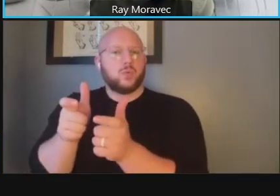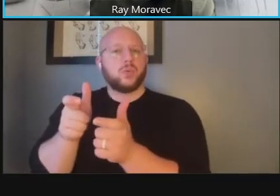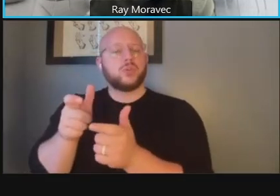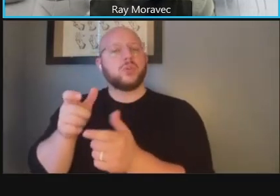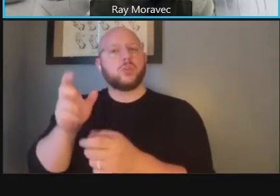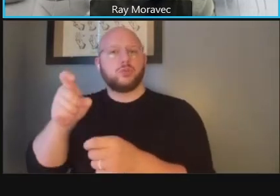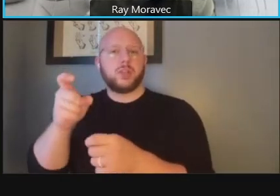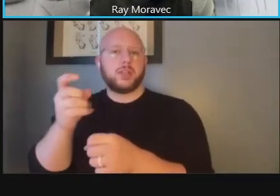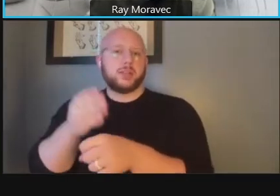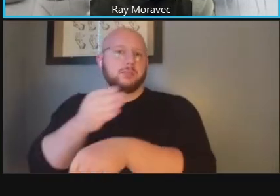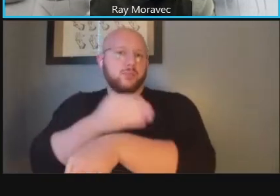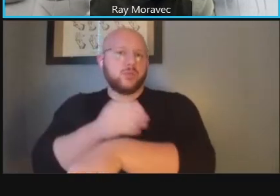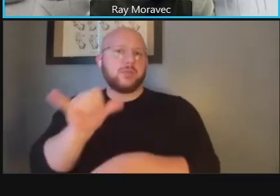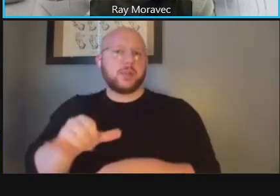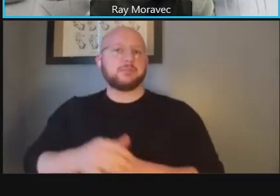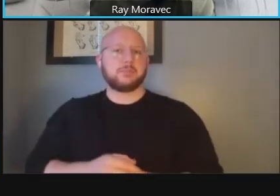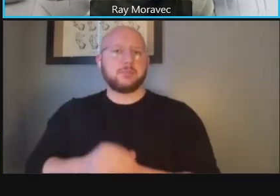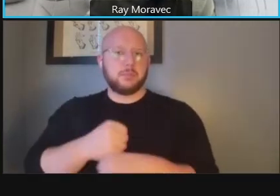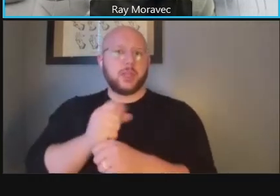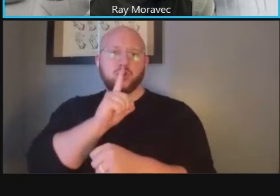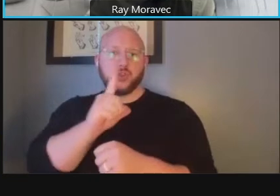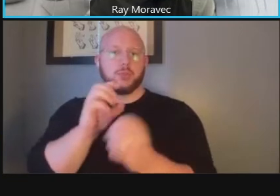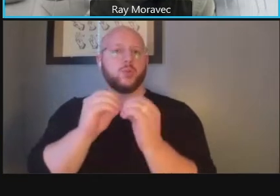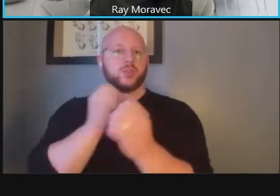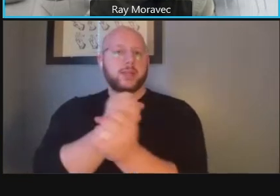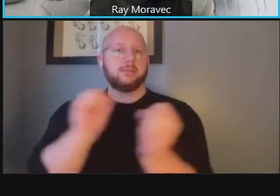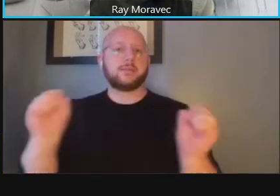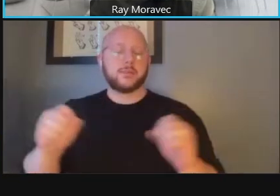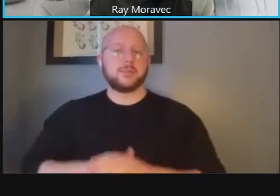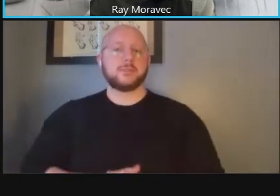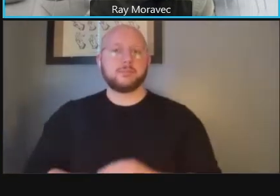things that we can do to potentially improve if you go to the next slide